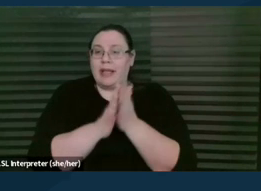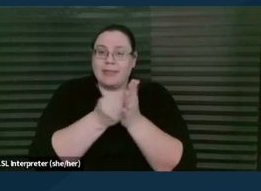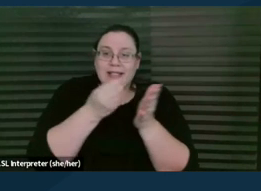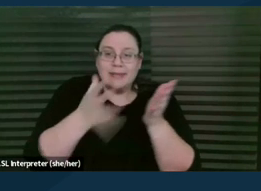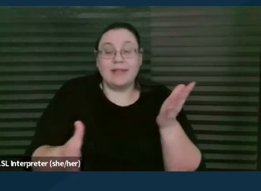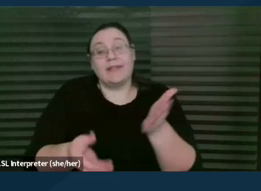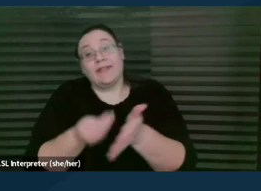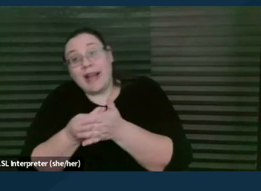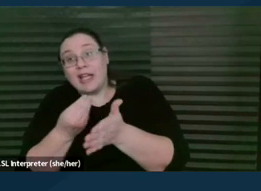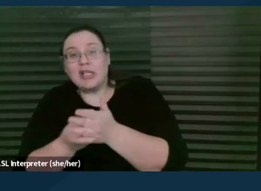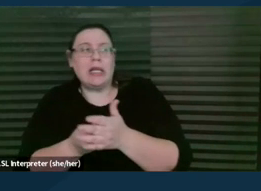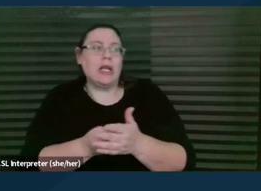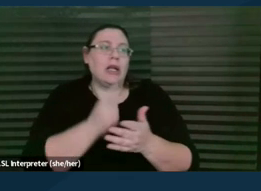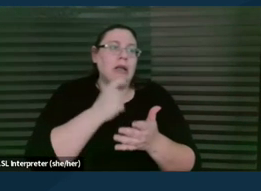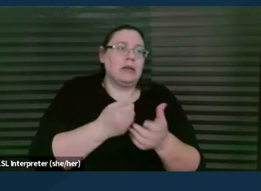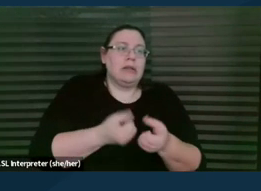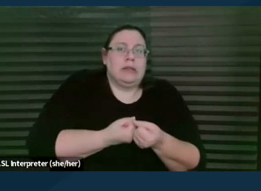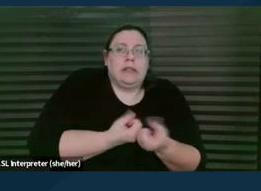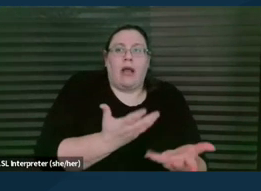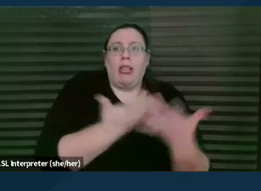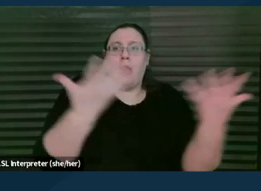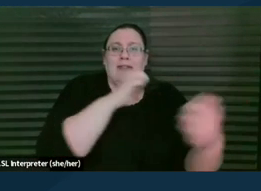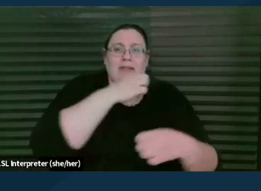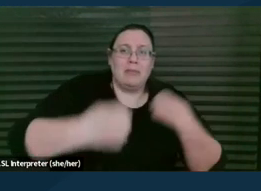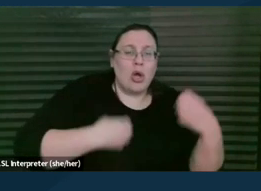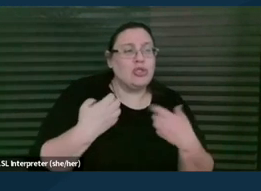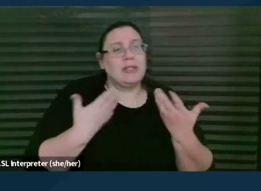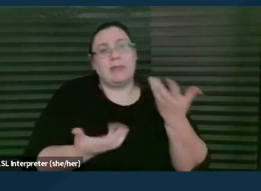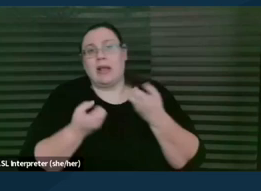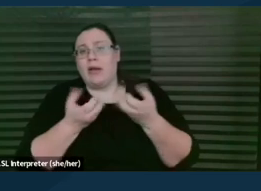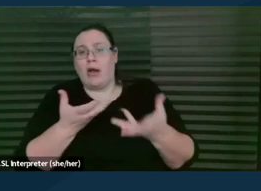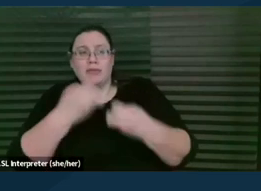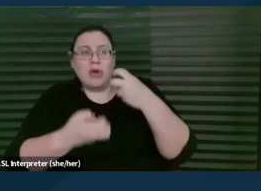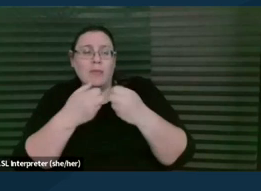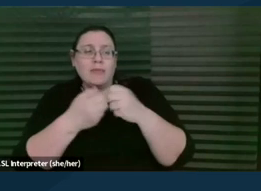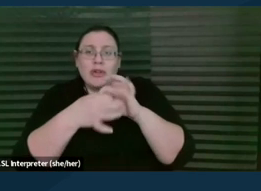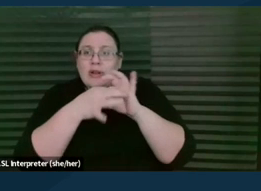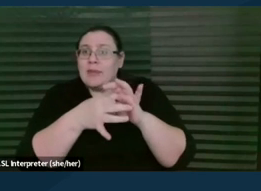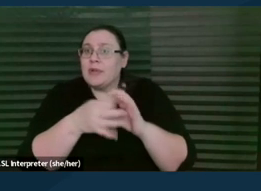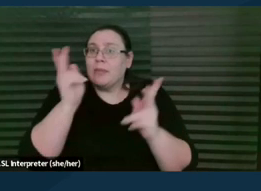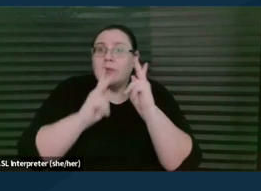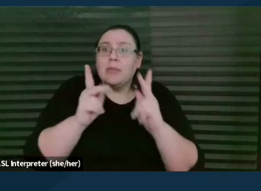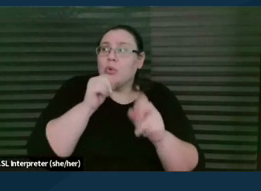in terms of relationships with the people on the front lines in education who often, you know, really